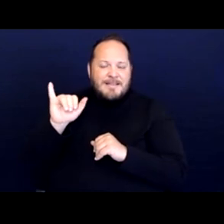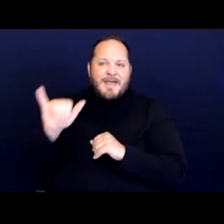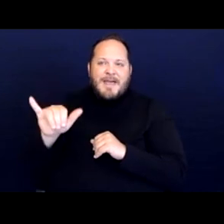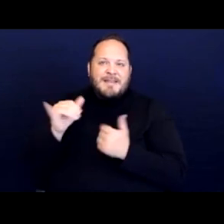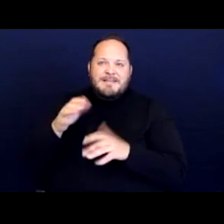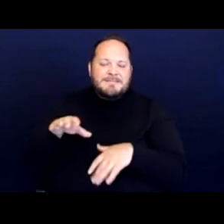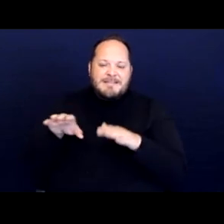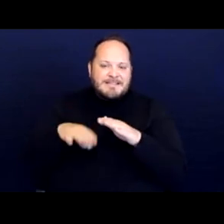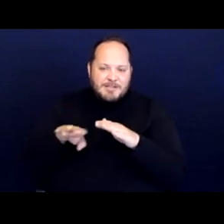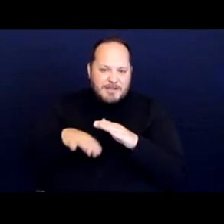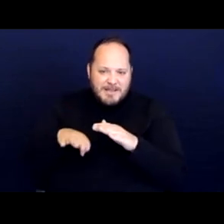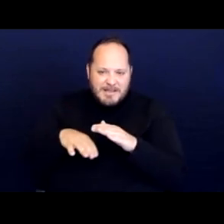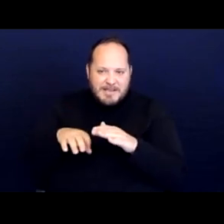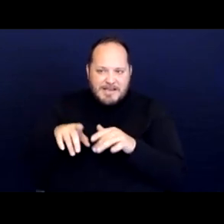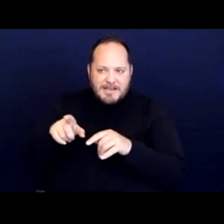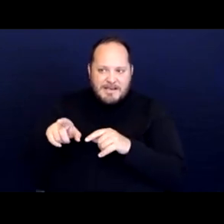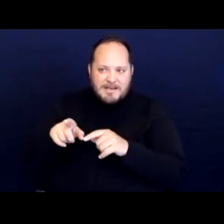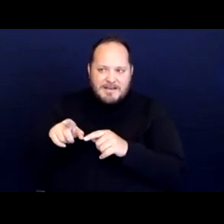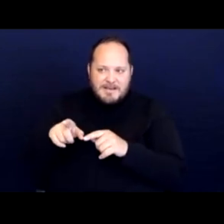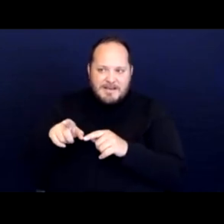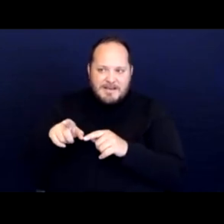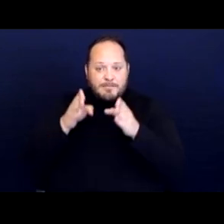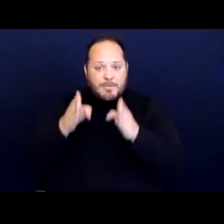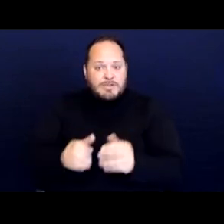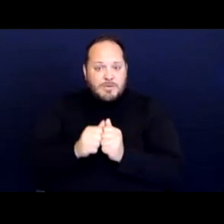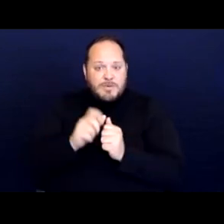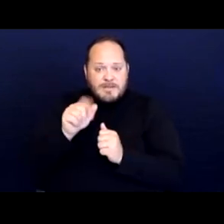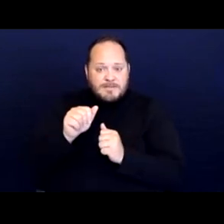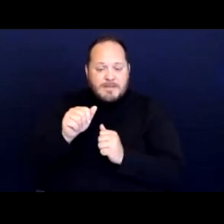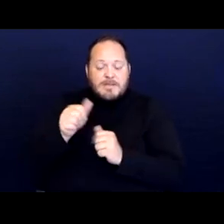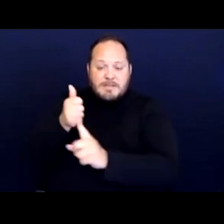that a person with a disability it is a fair housing case.